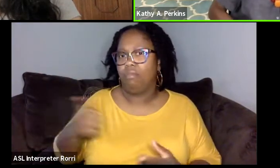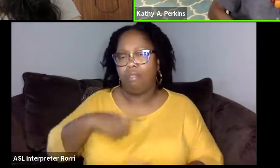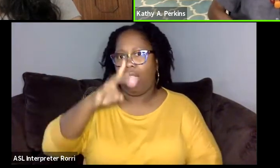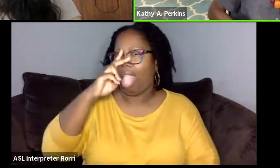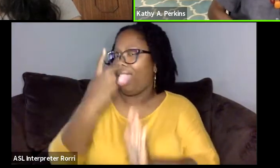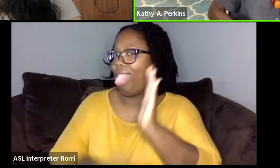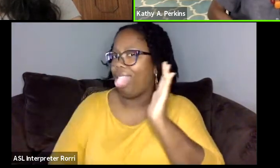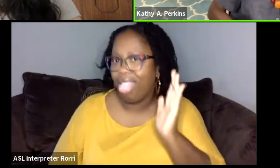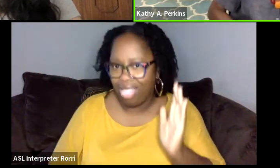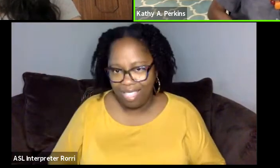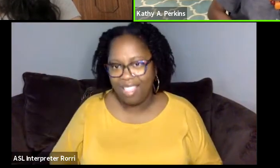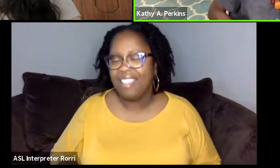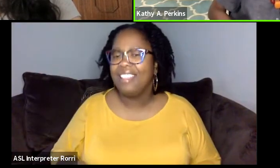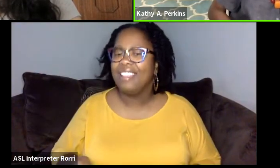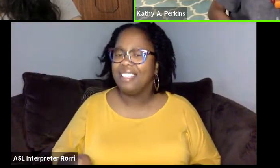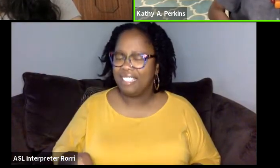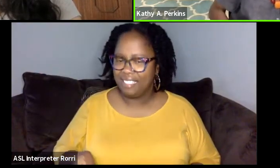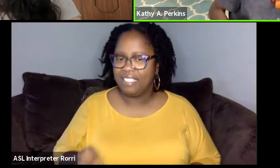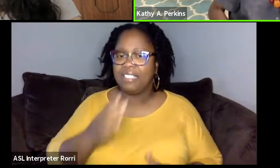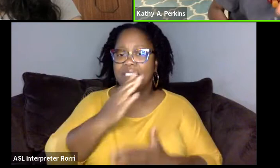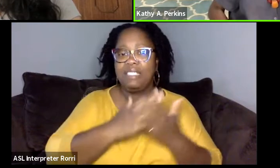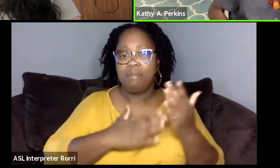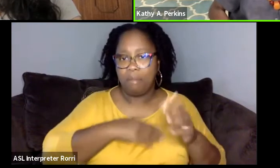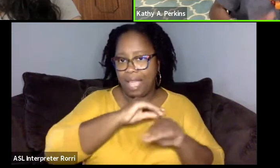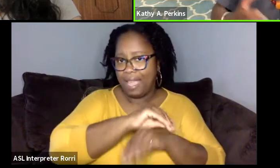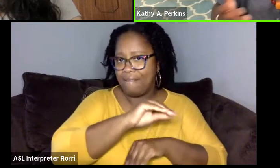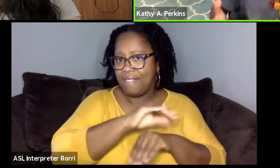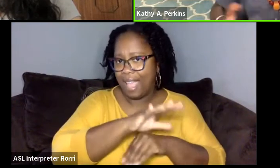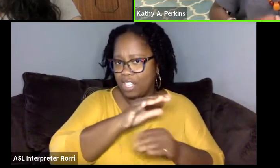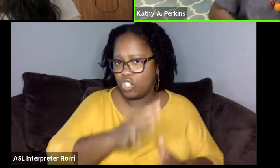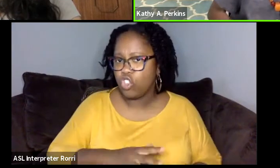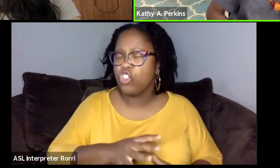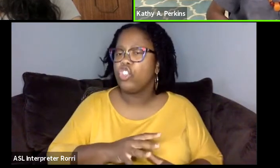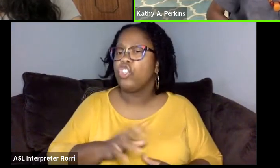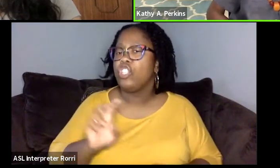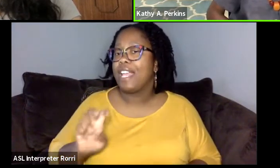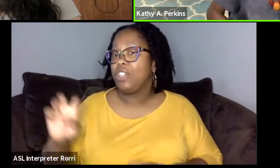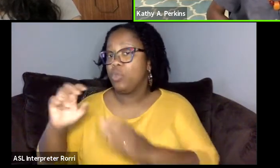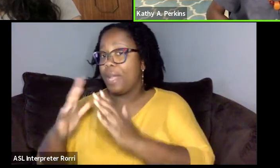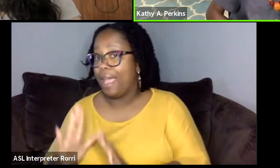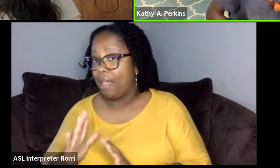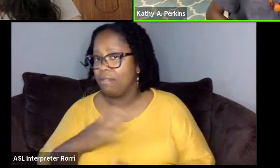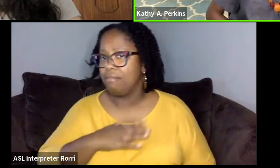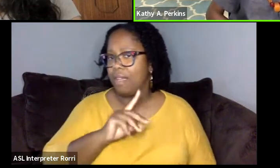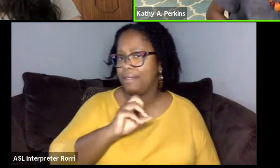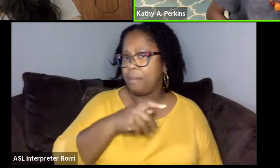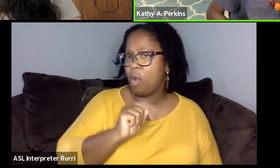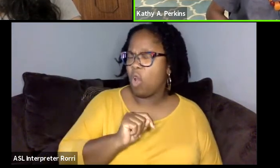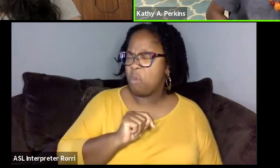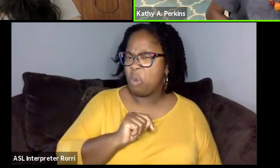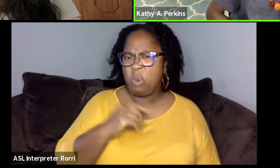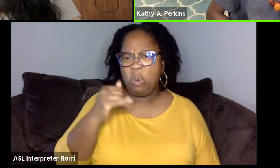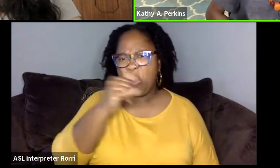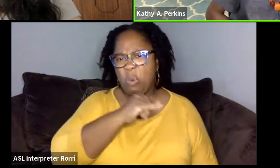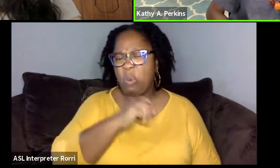And then I had advisors at the touring house as well as in my department who were extremely supportive of me going into lighting.